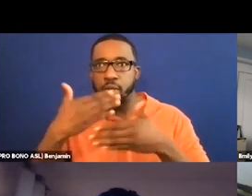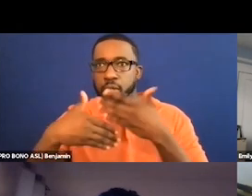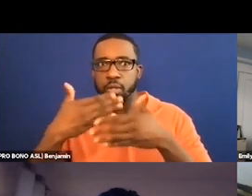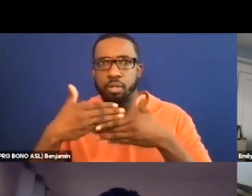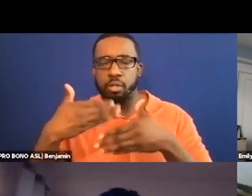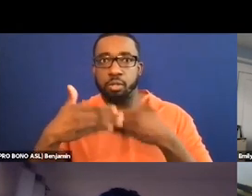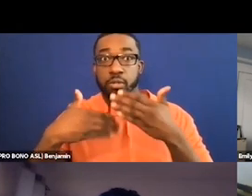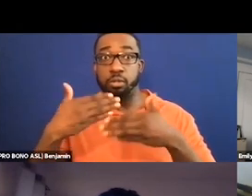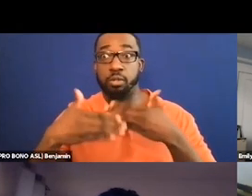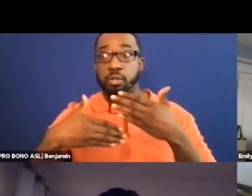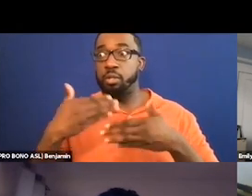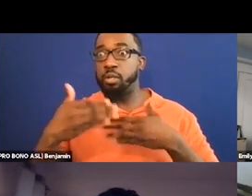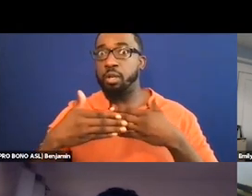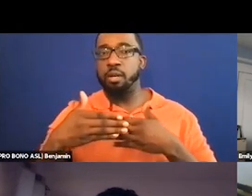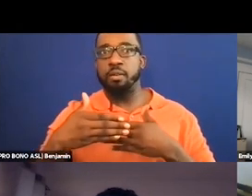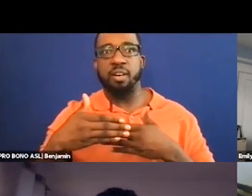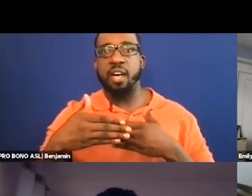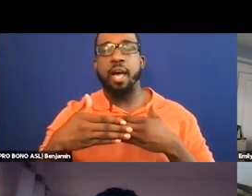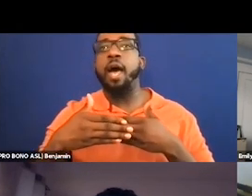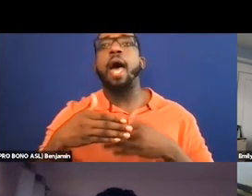wow, I will never make a movie the same way because of the process.